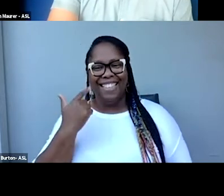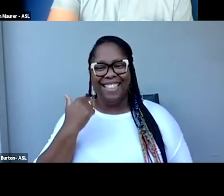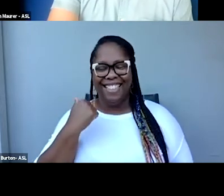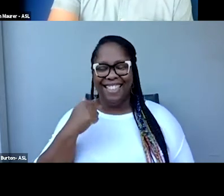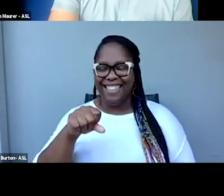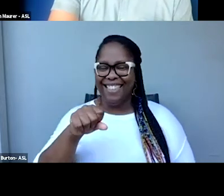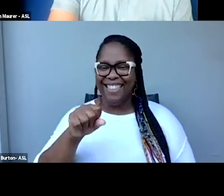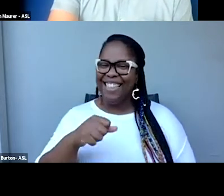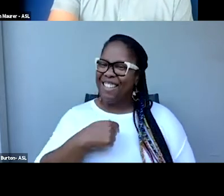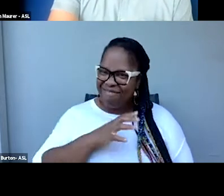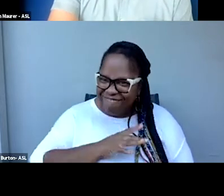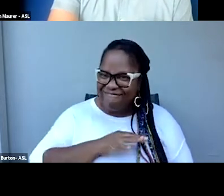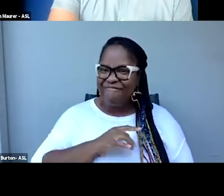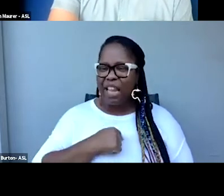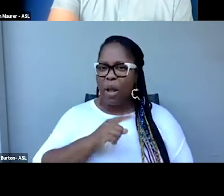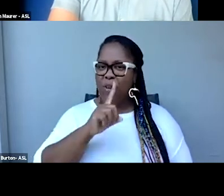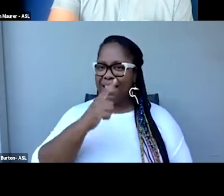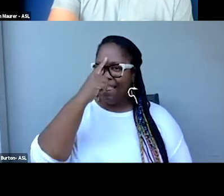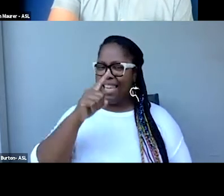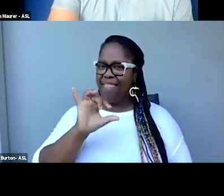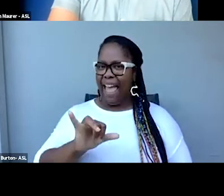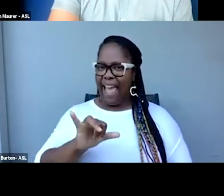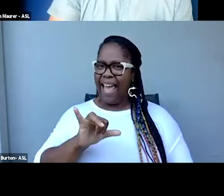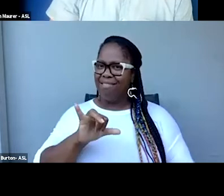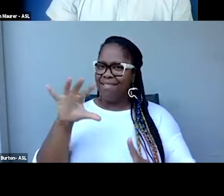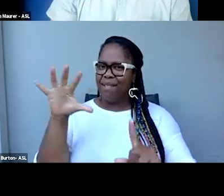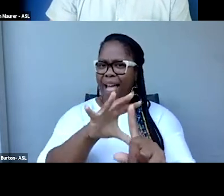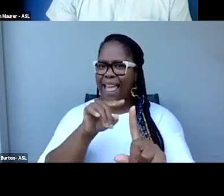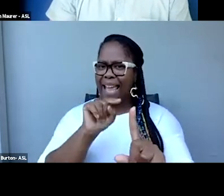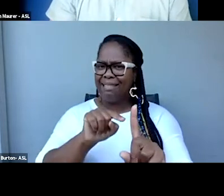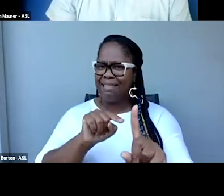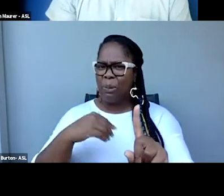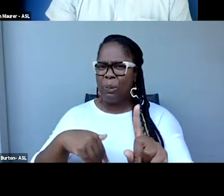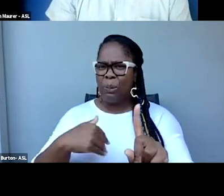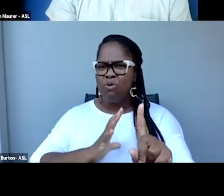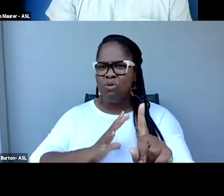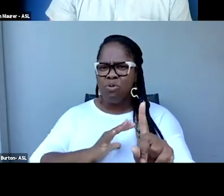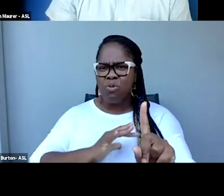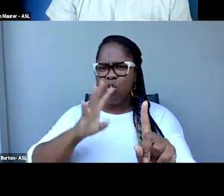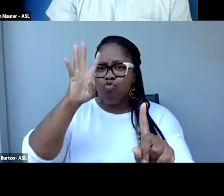I really think that goes towards just how creative captioning can be,